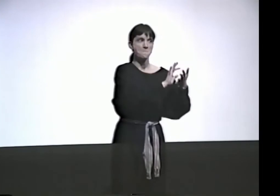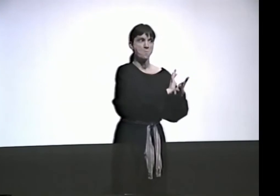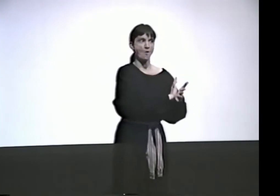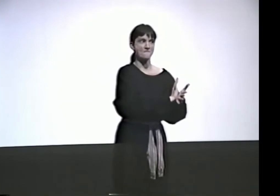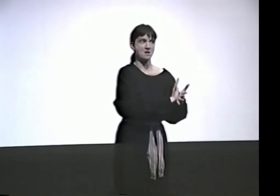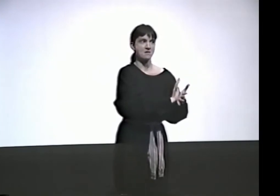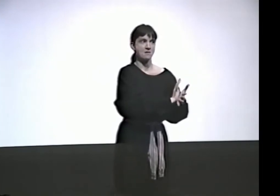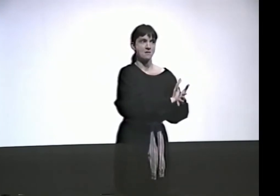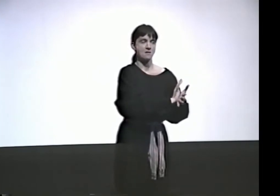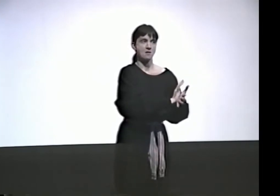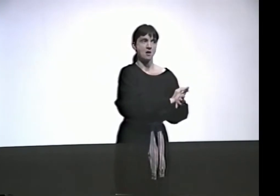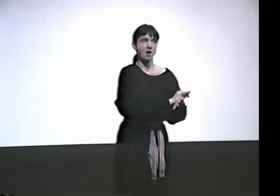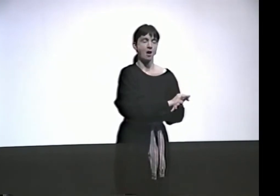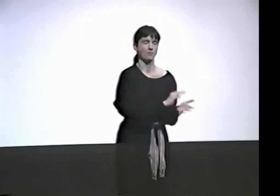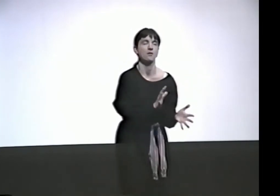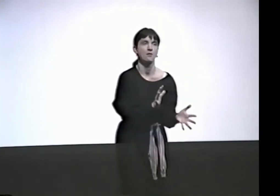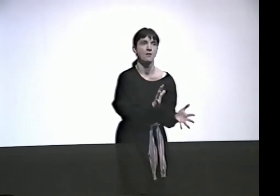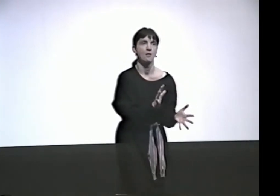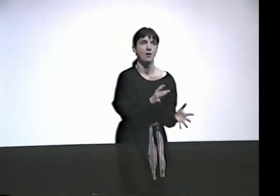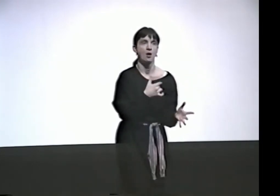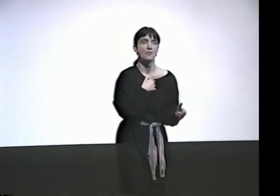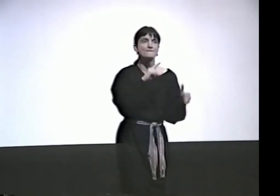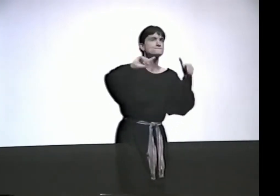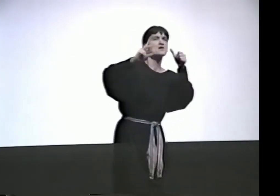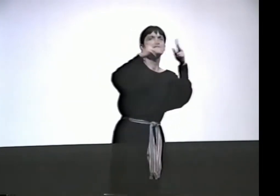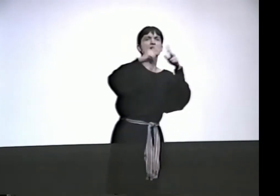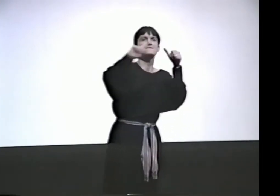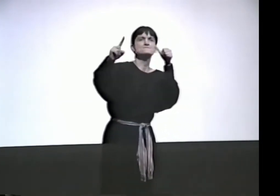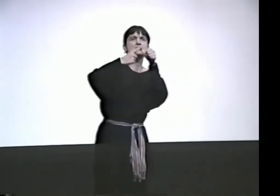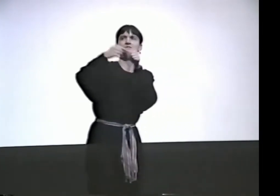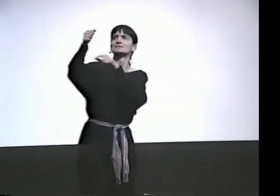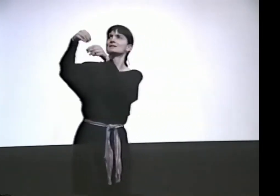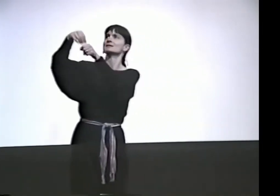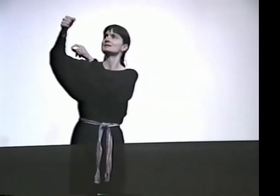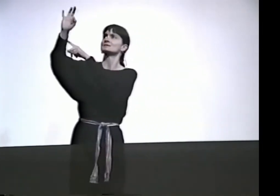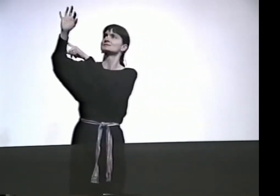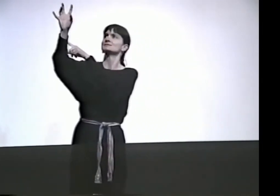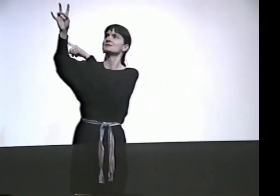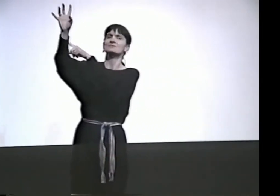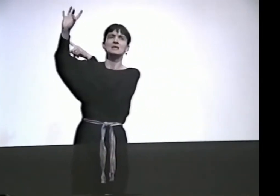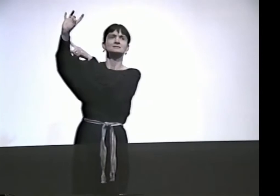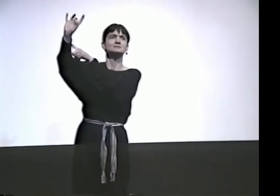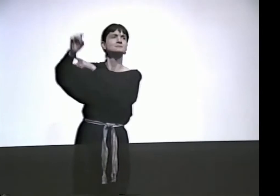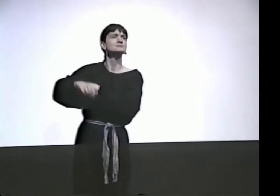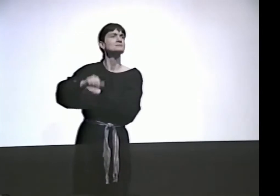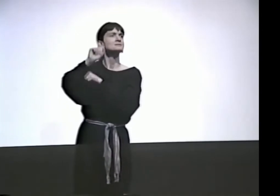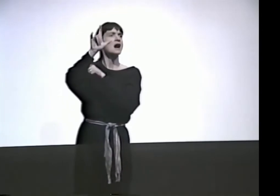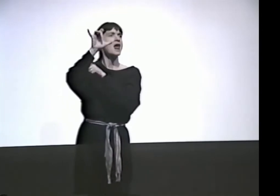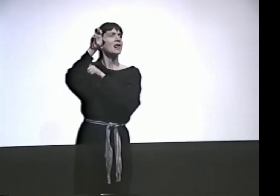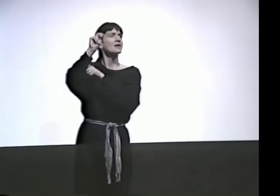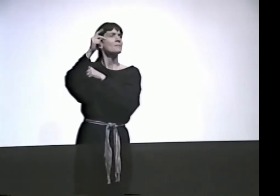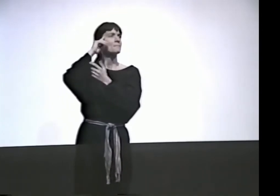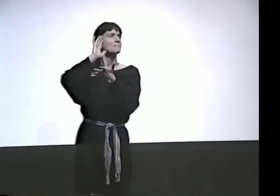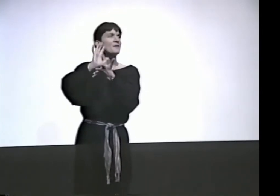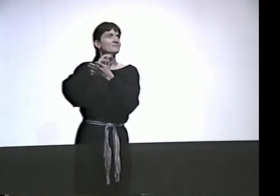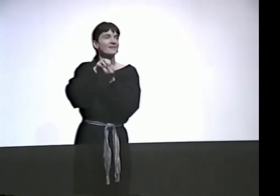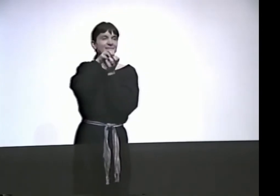AND I THOUGHT OF THE MOVIE "ALIEN." IT WAS FIRST IN 1978, I THINK, I SAW IT,